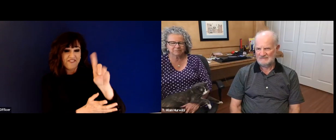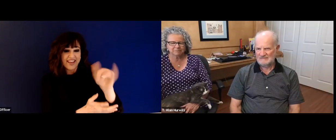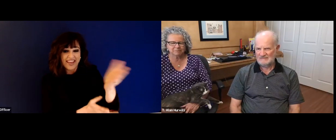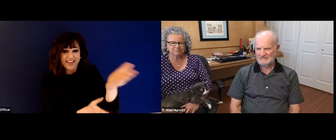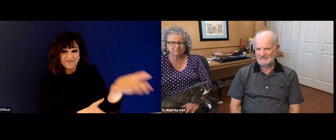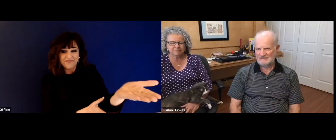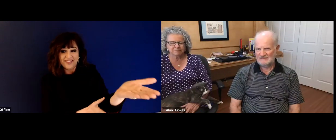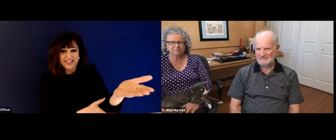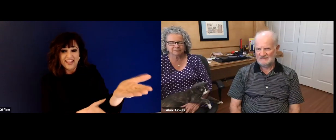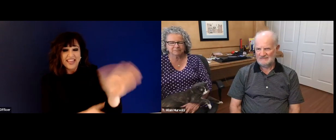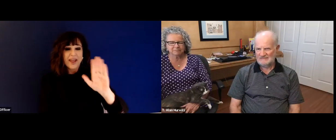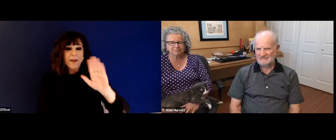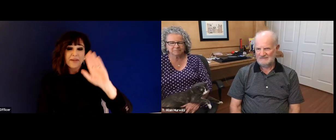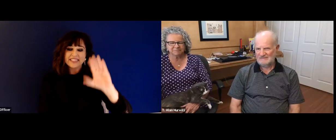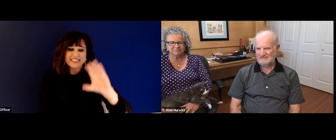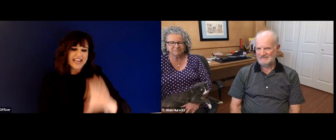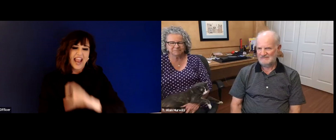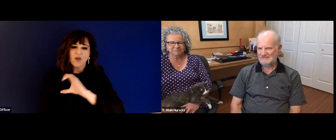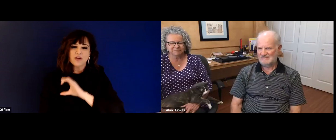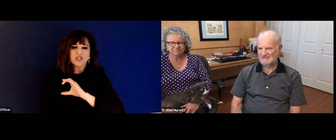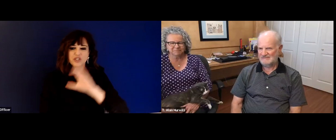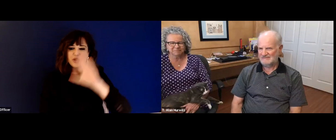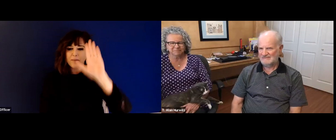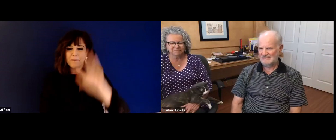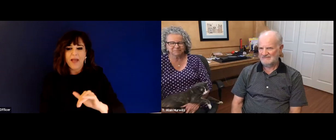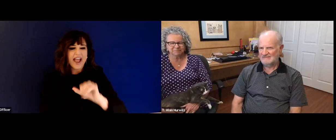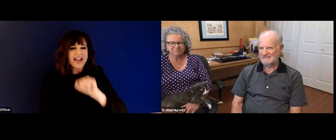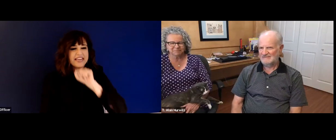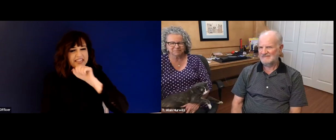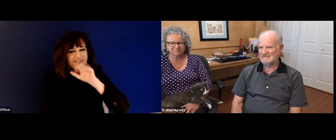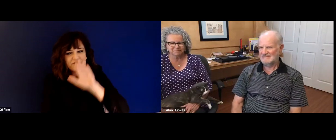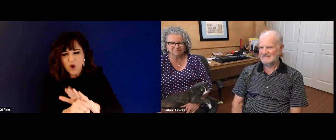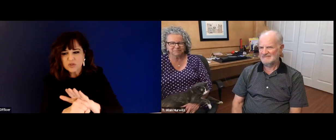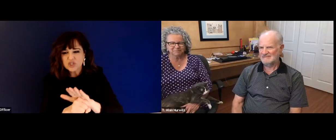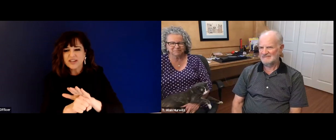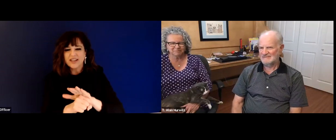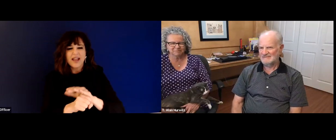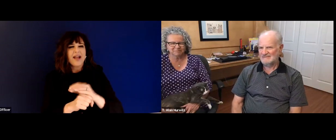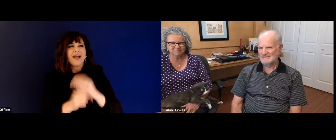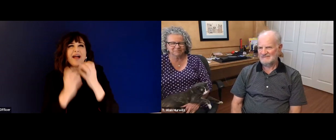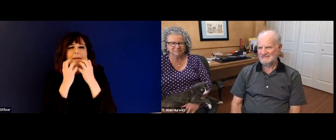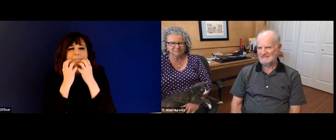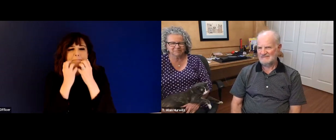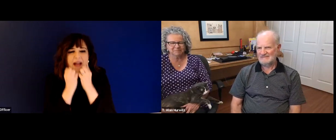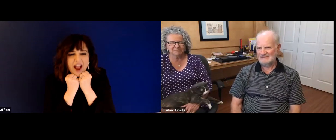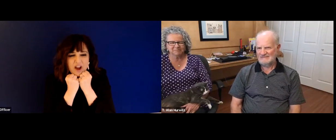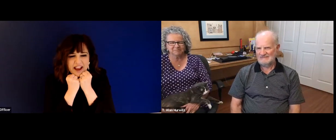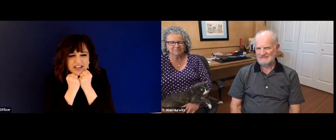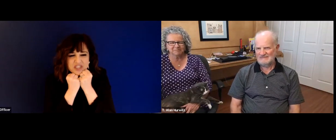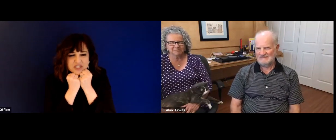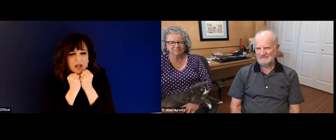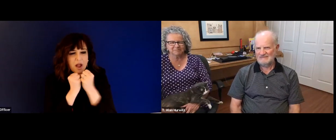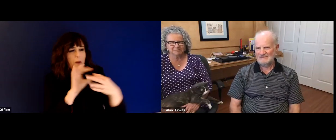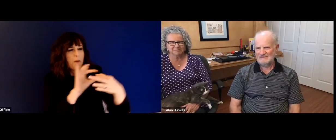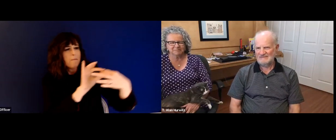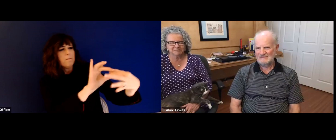in the 80s. Allen's relationship with his wife, Vicki, as you can